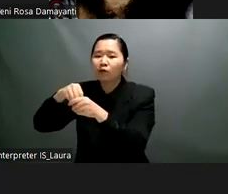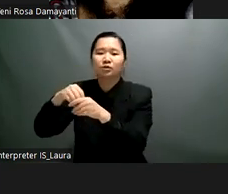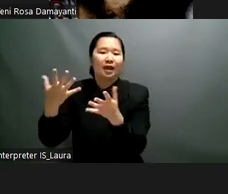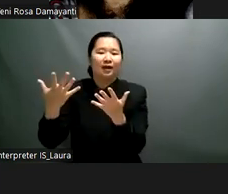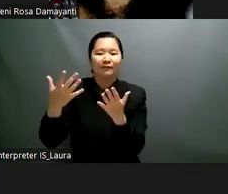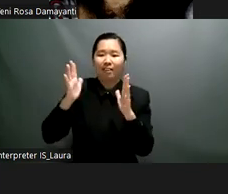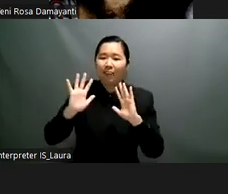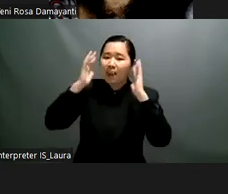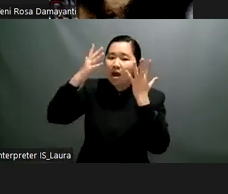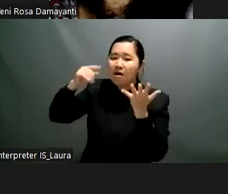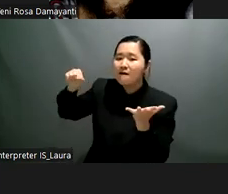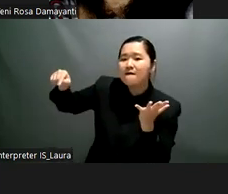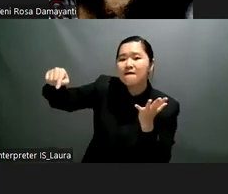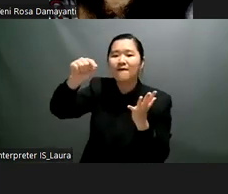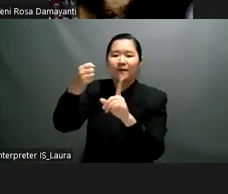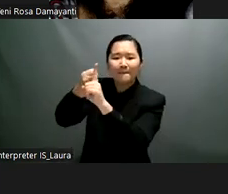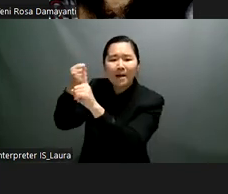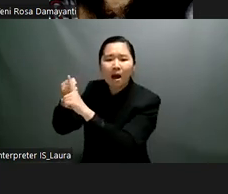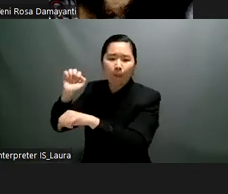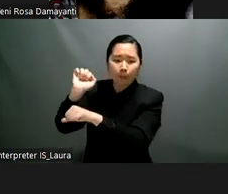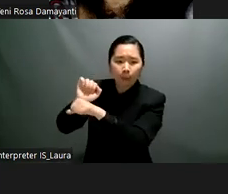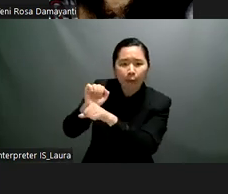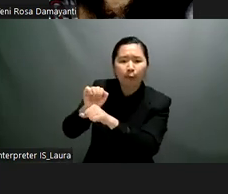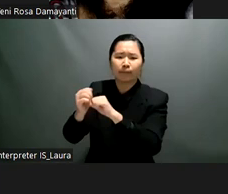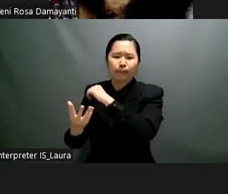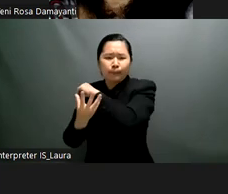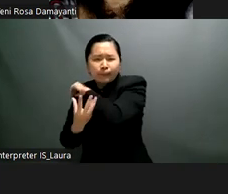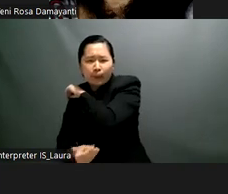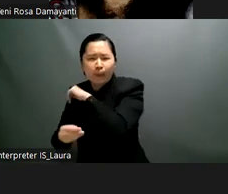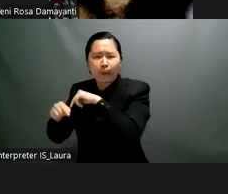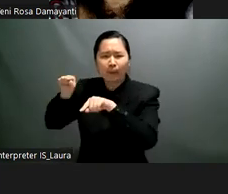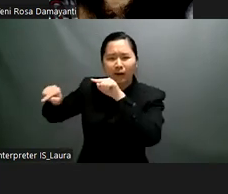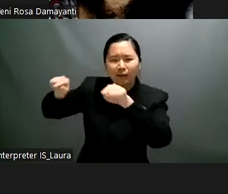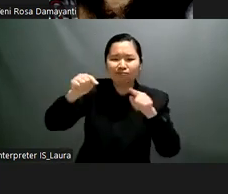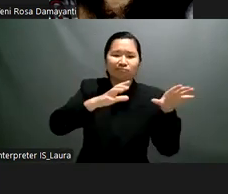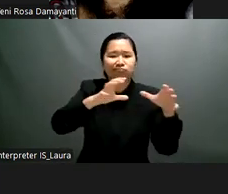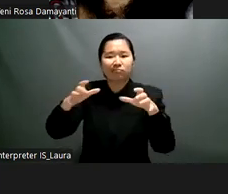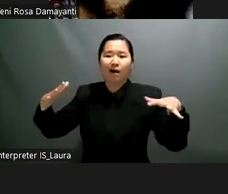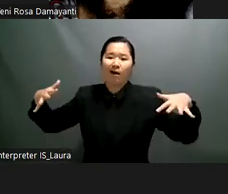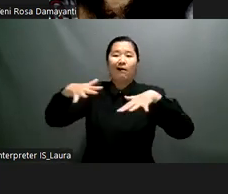international technical standards uh and being aware of and using those so unfortunately that's